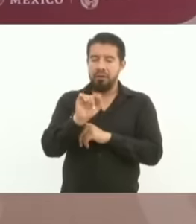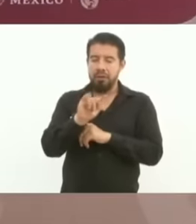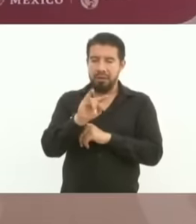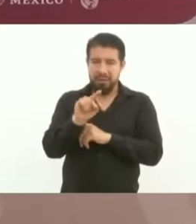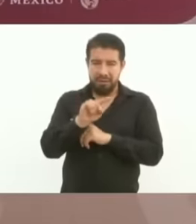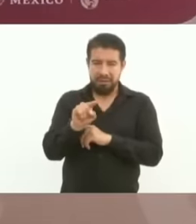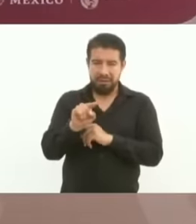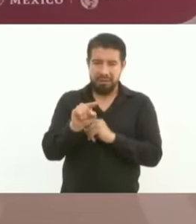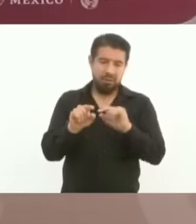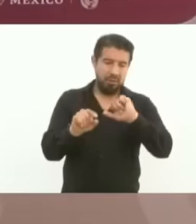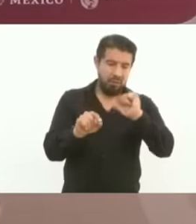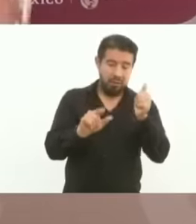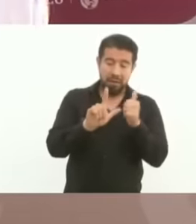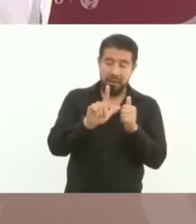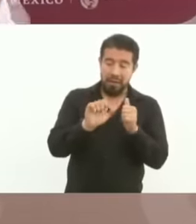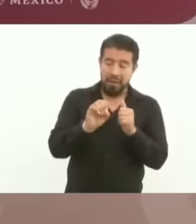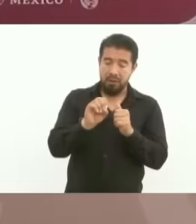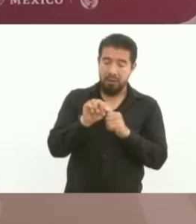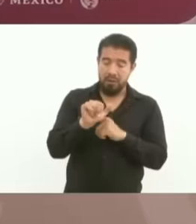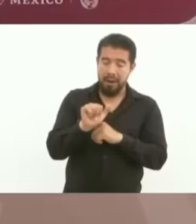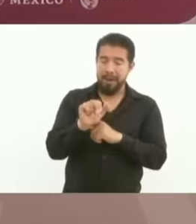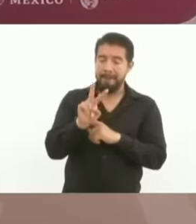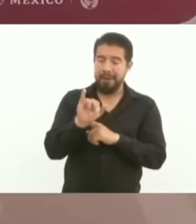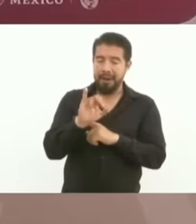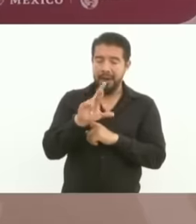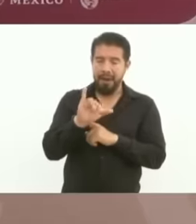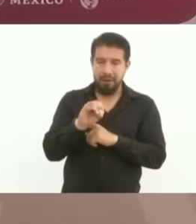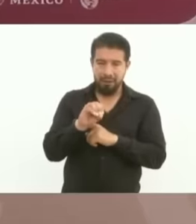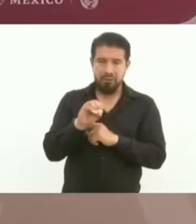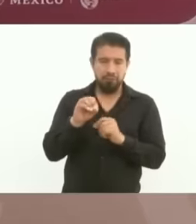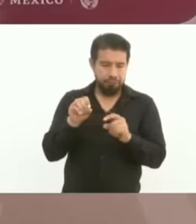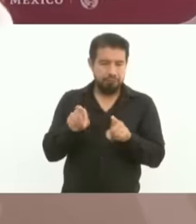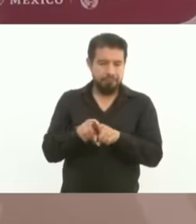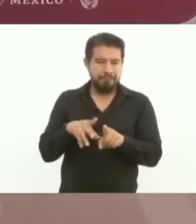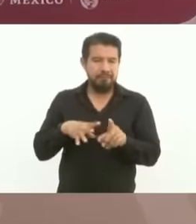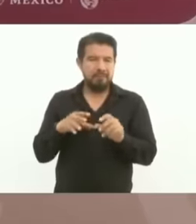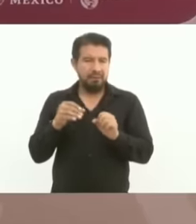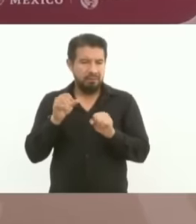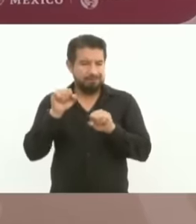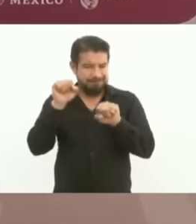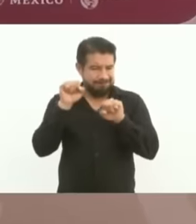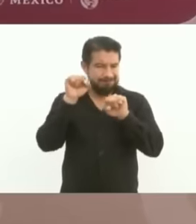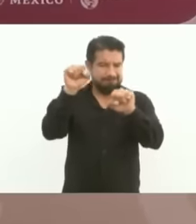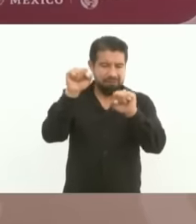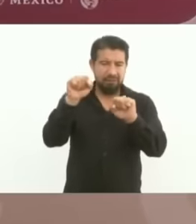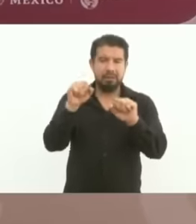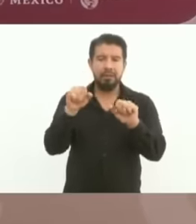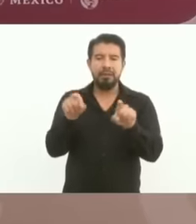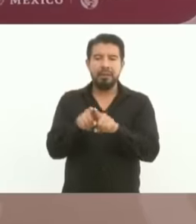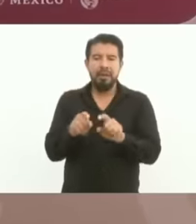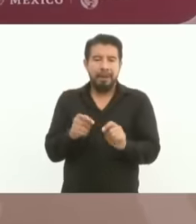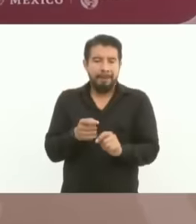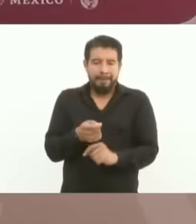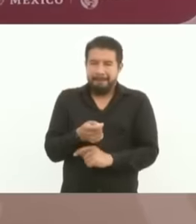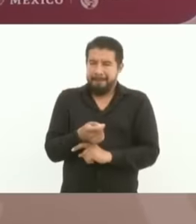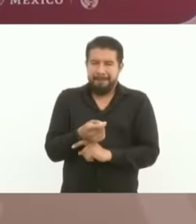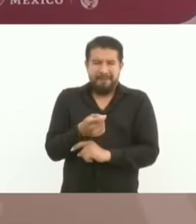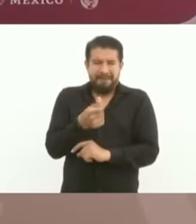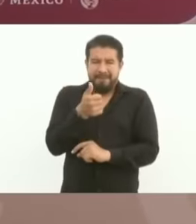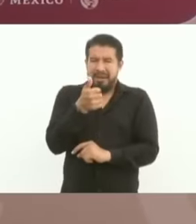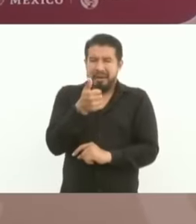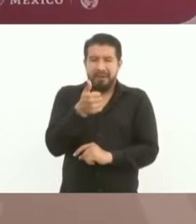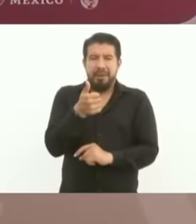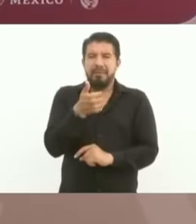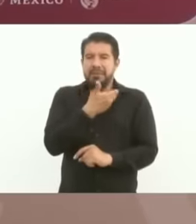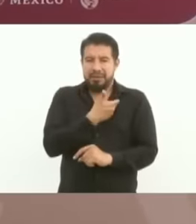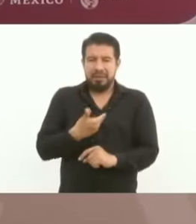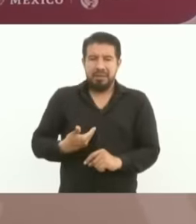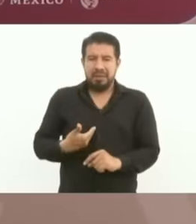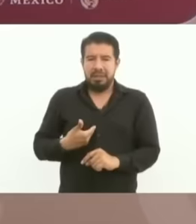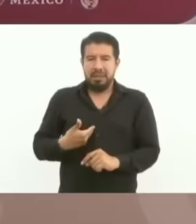but the first president of Mexico in the first Federal Republic was a man Guadalupe Victoria and